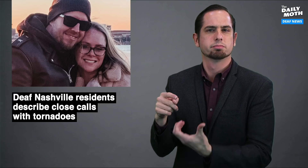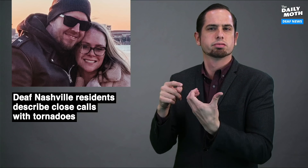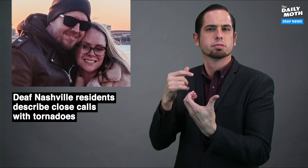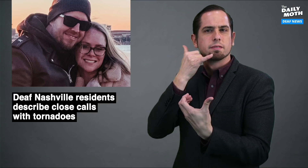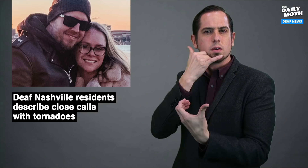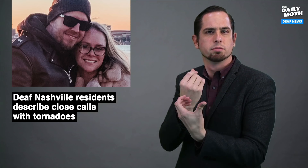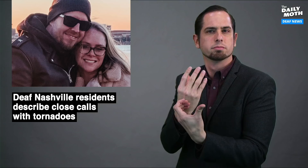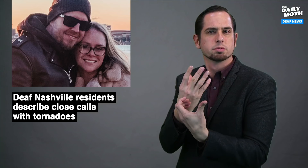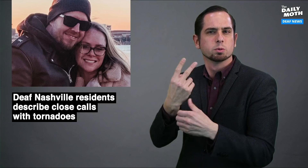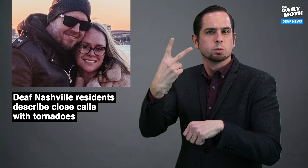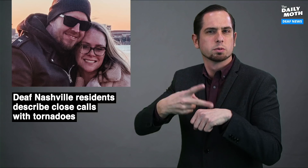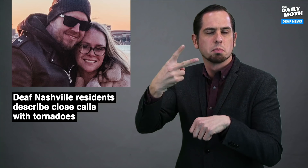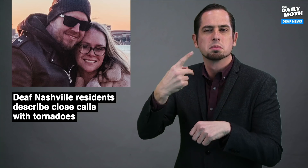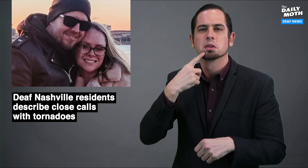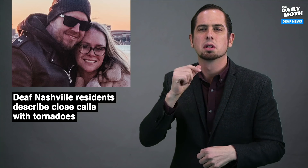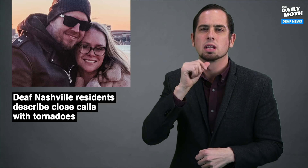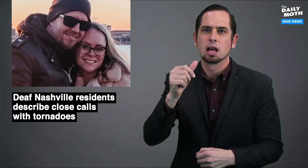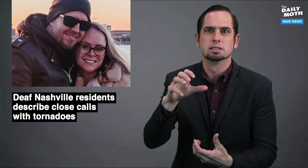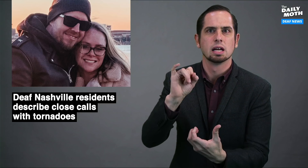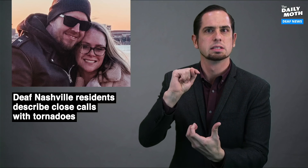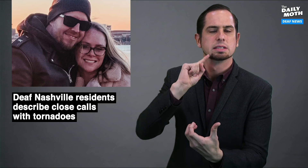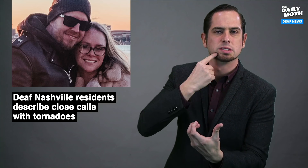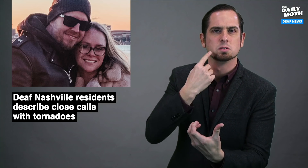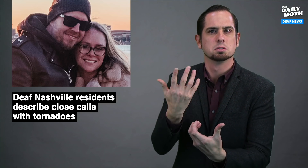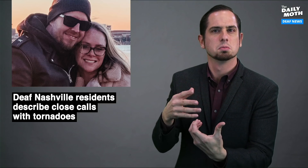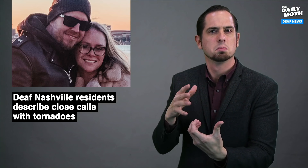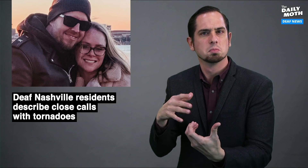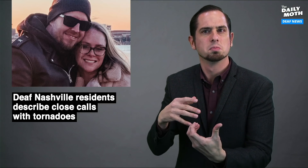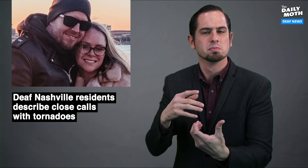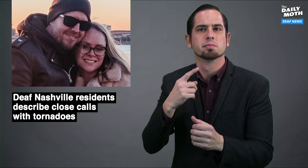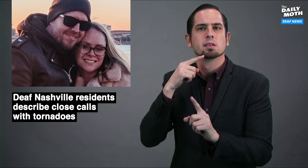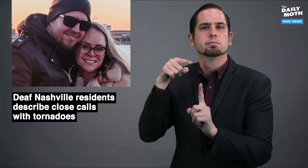got a cellphone alert twice but did not take it seriously.